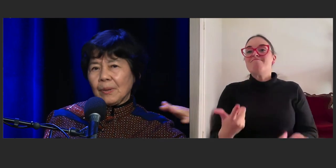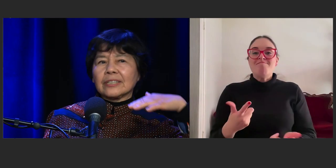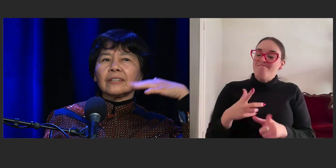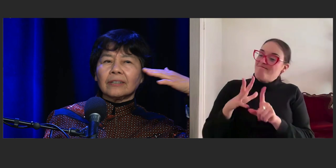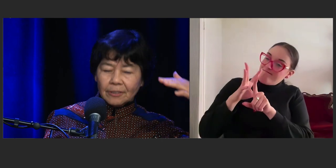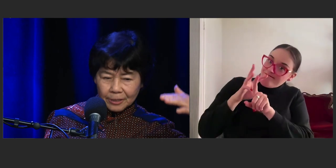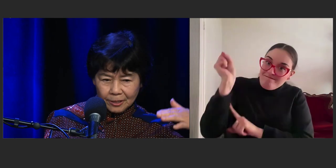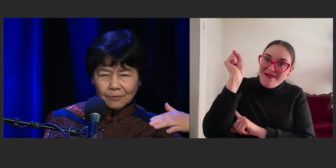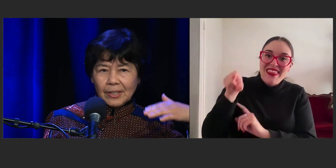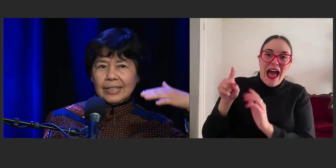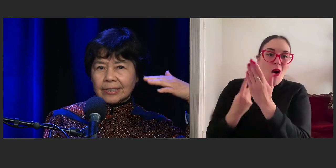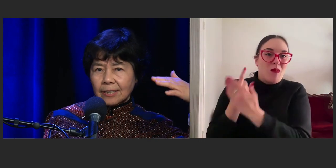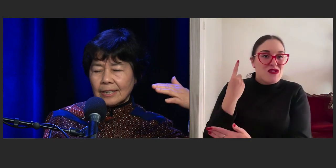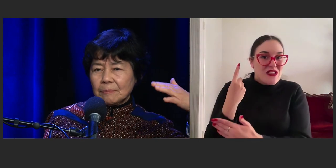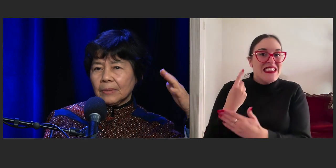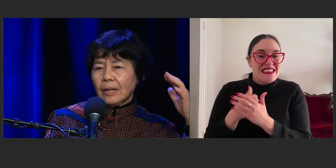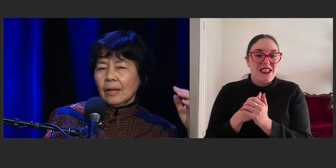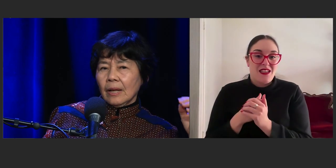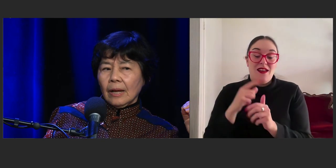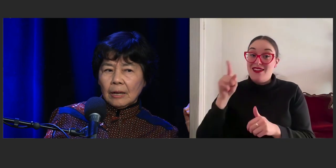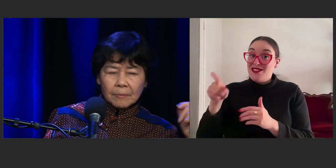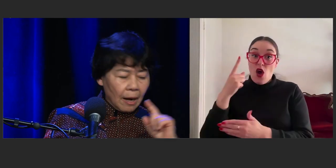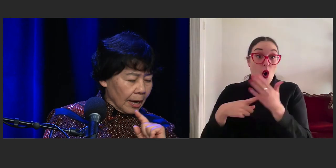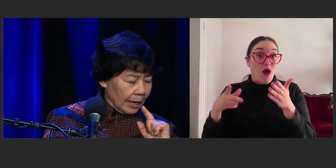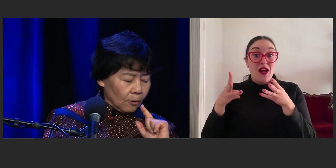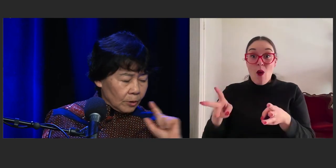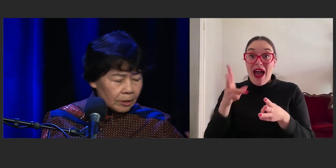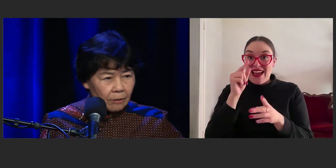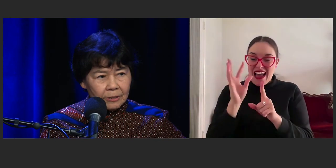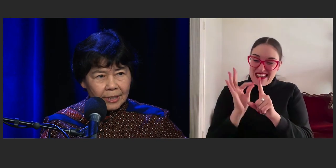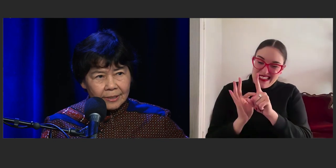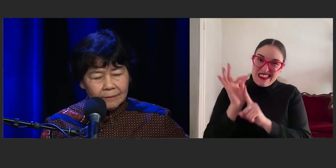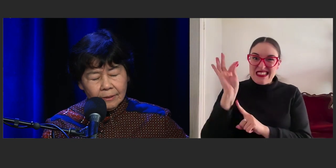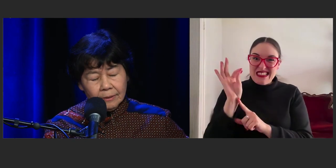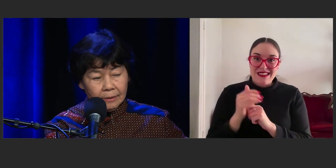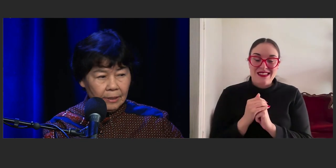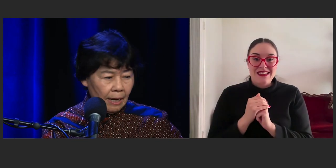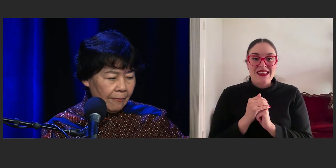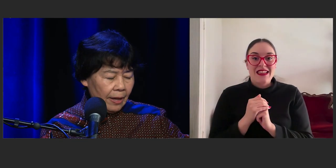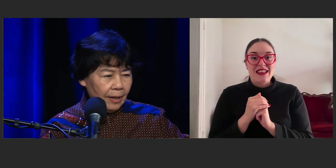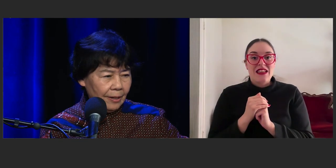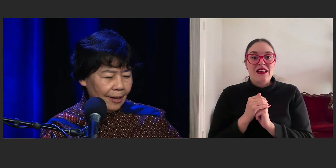better yourself each time. I also just have a,